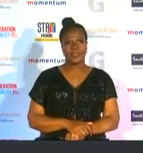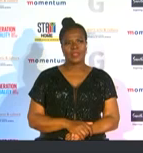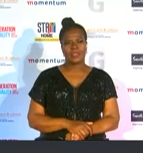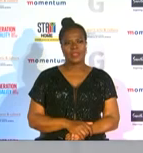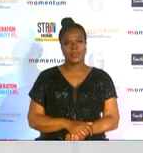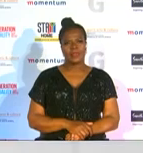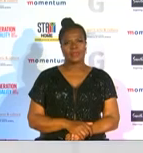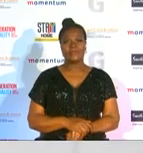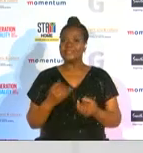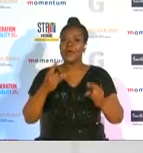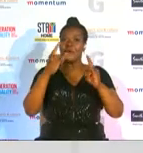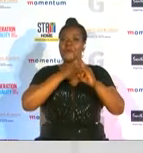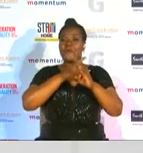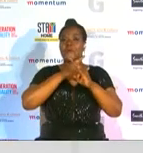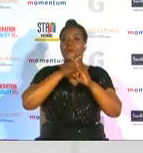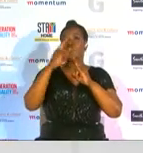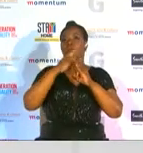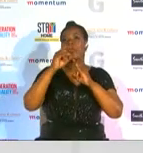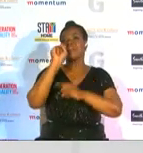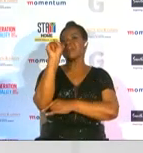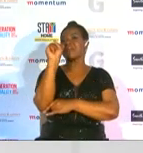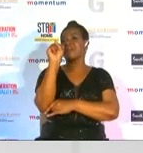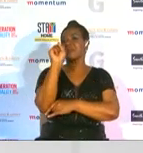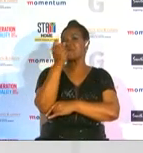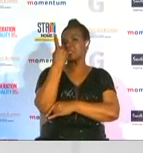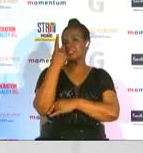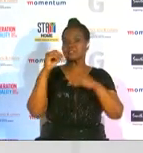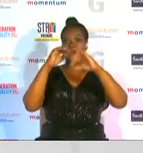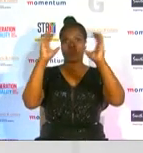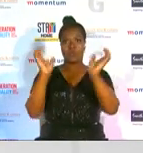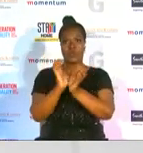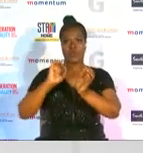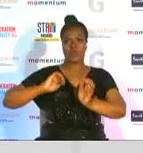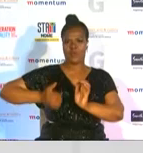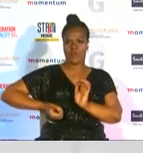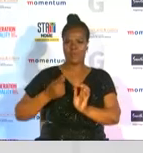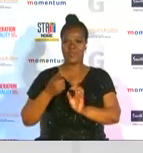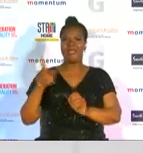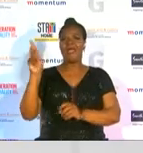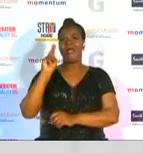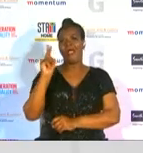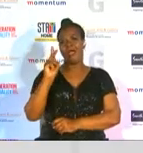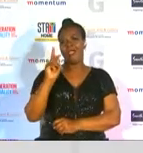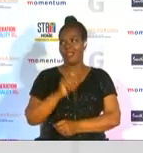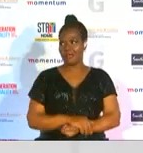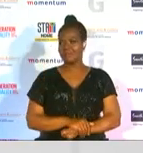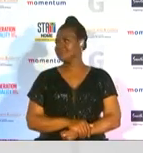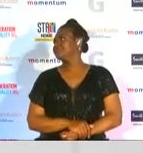and the winner of the first ever global woman in sport is karla pritorius handing over the award